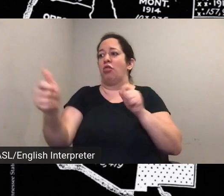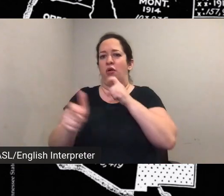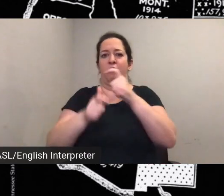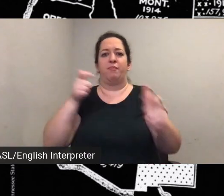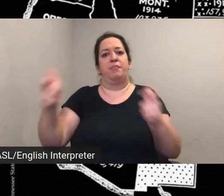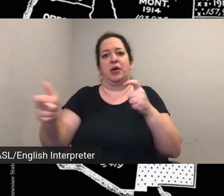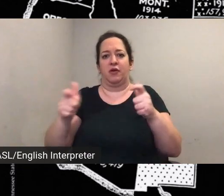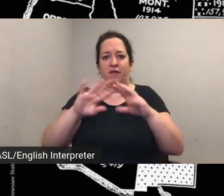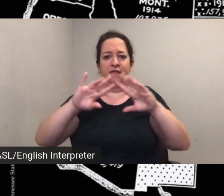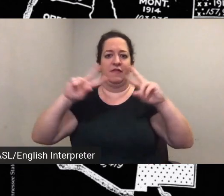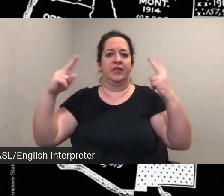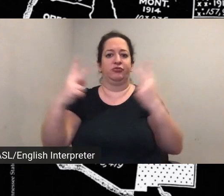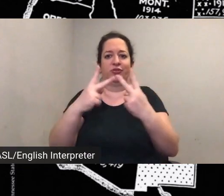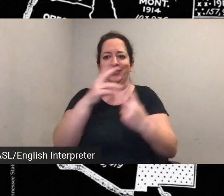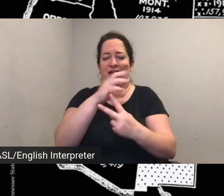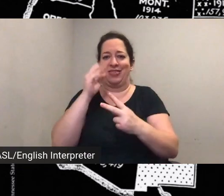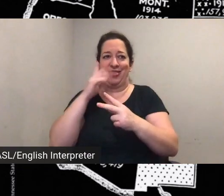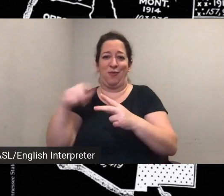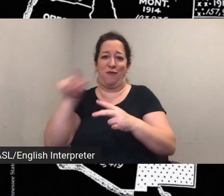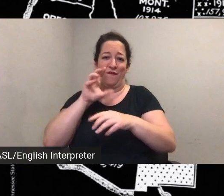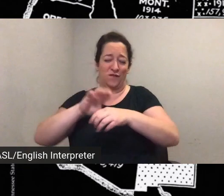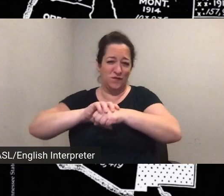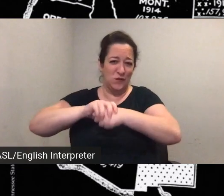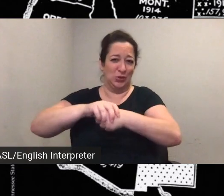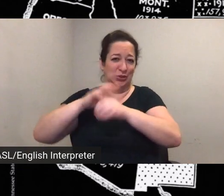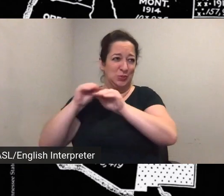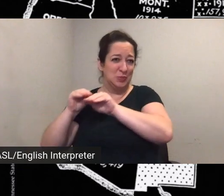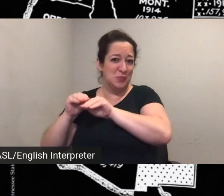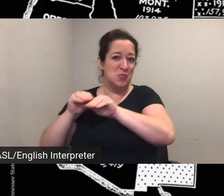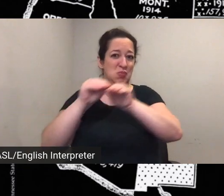government to move west beyond the mississippi river with larger tribes